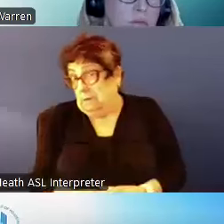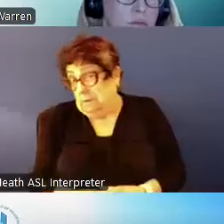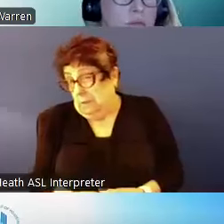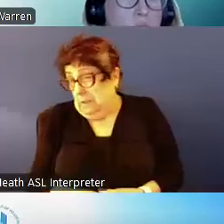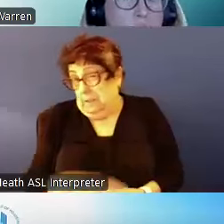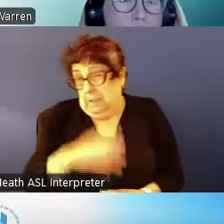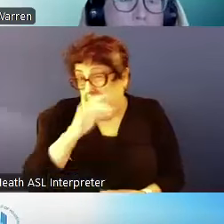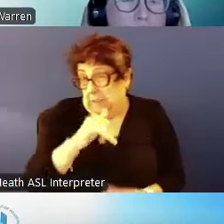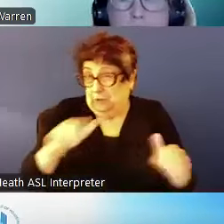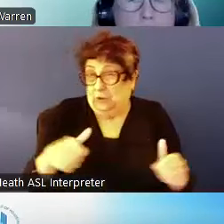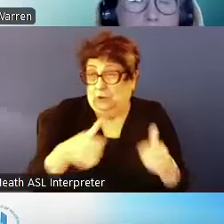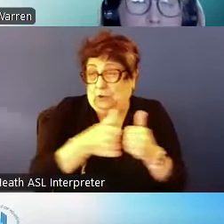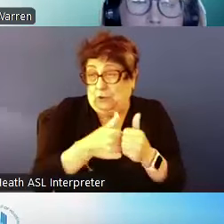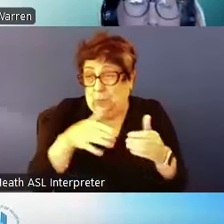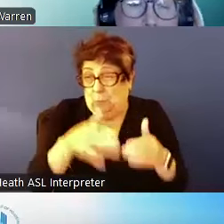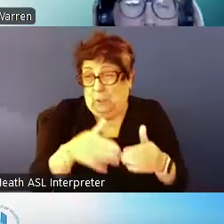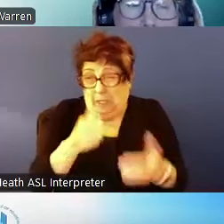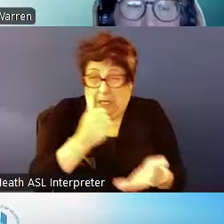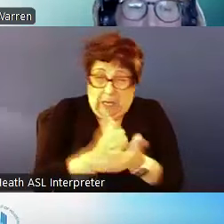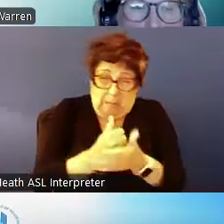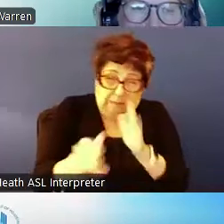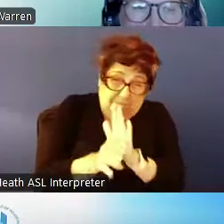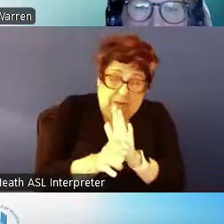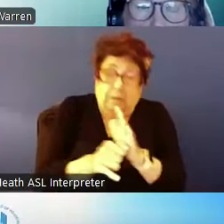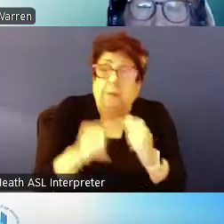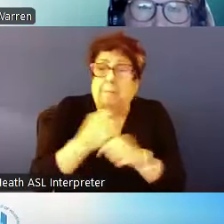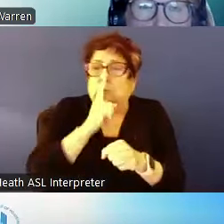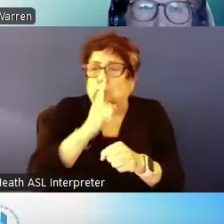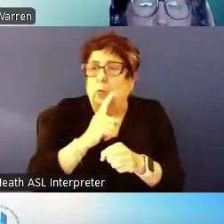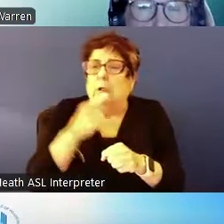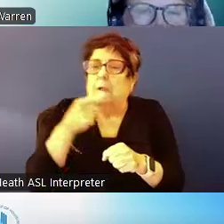help identify and make the vouchers specifically serve people with disabilities. Having a separate